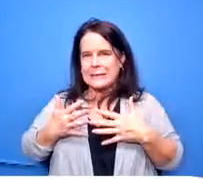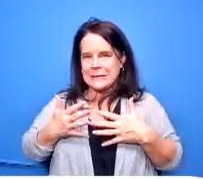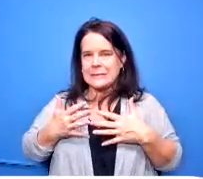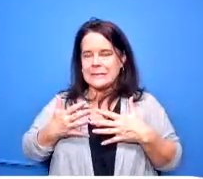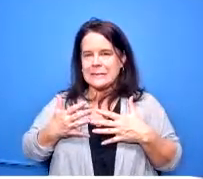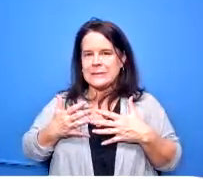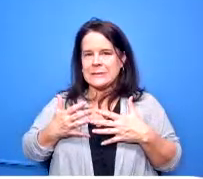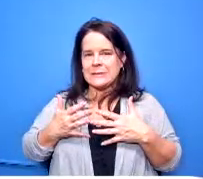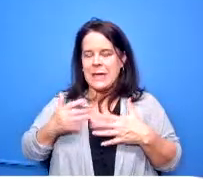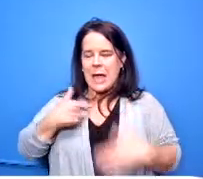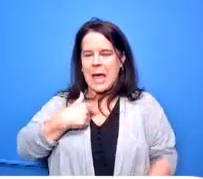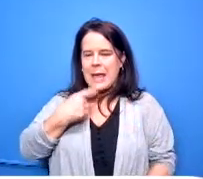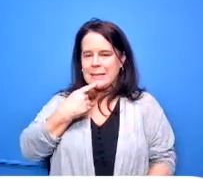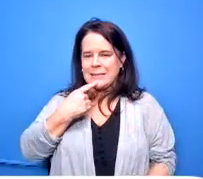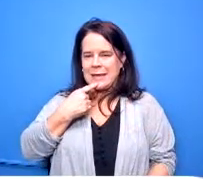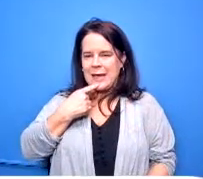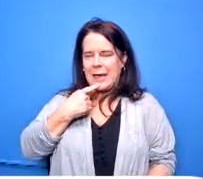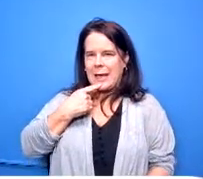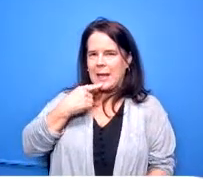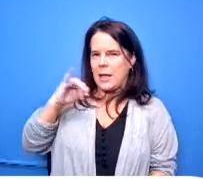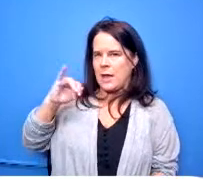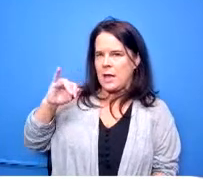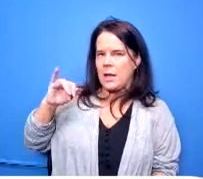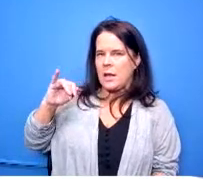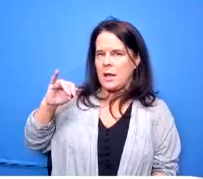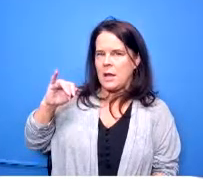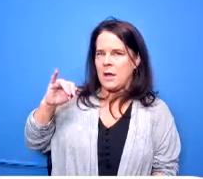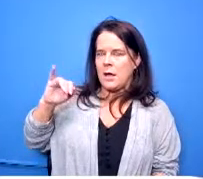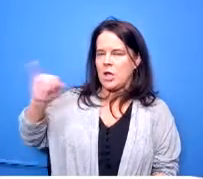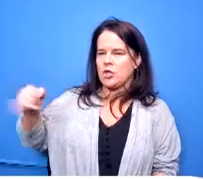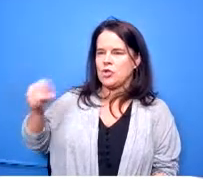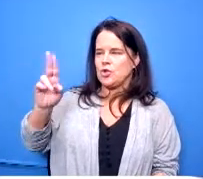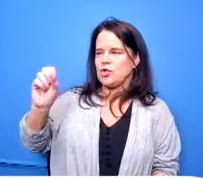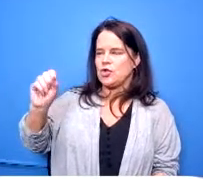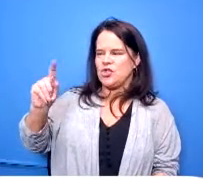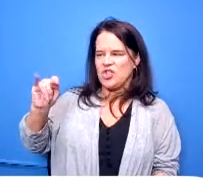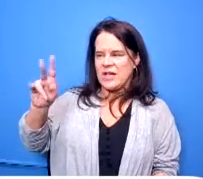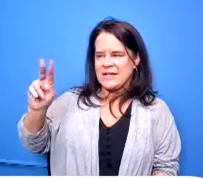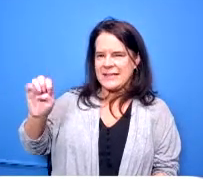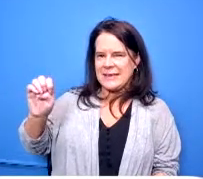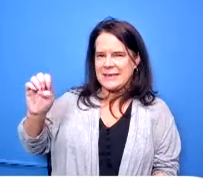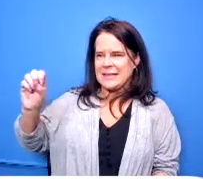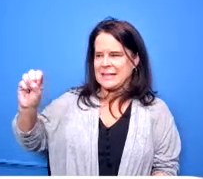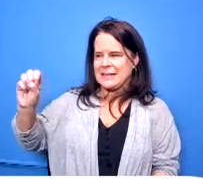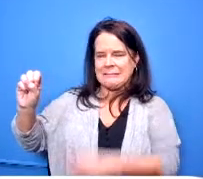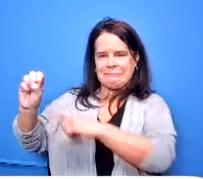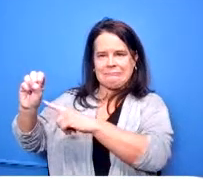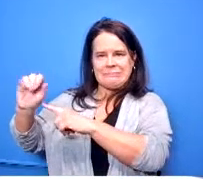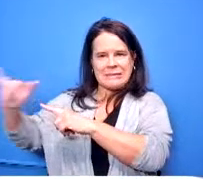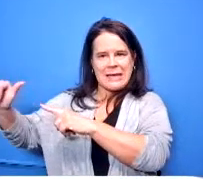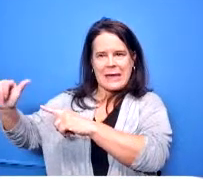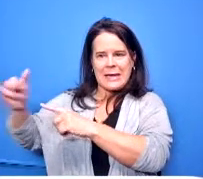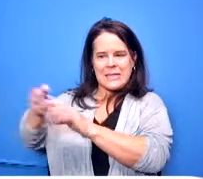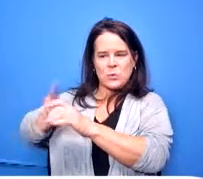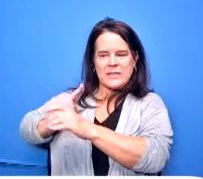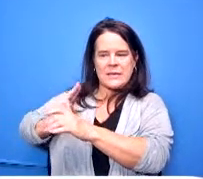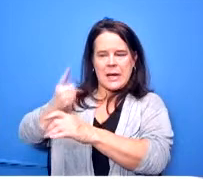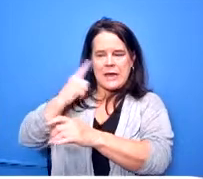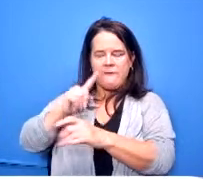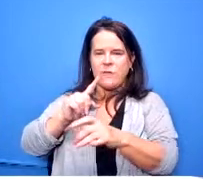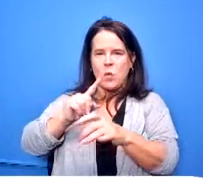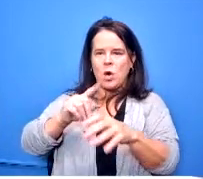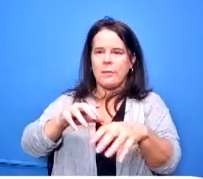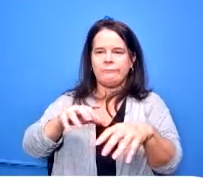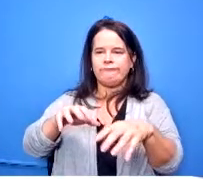that i say that justin say is resigning to take a principal position um in columbus and he will